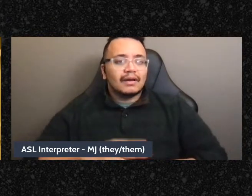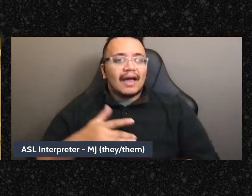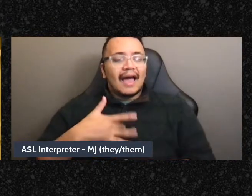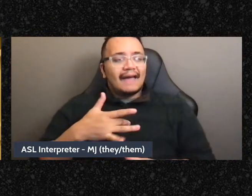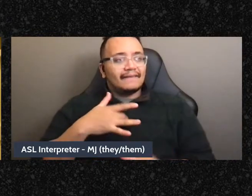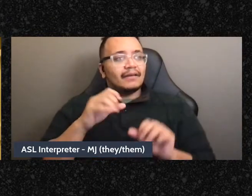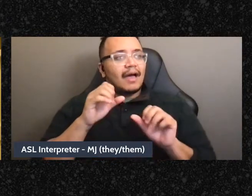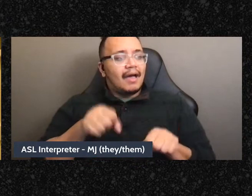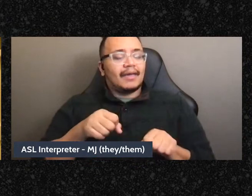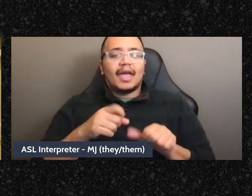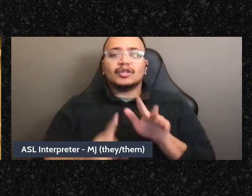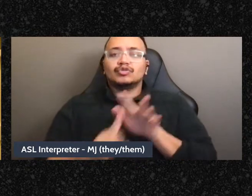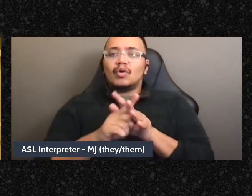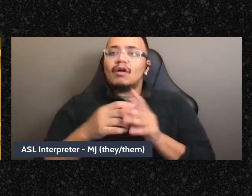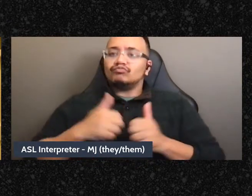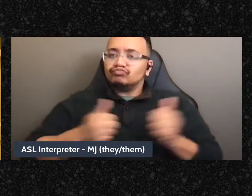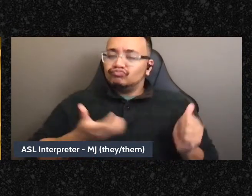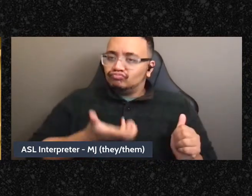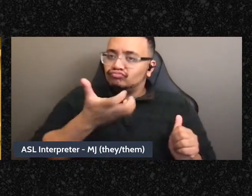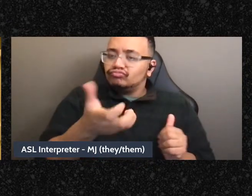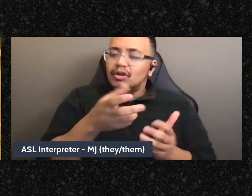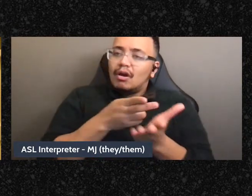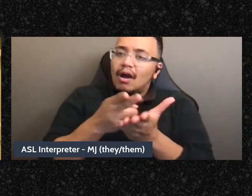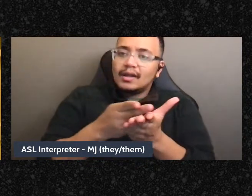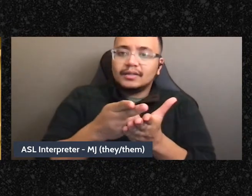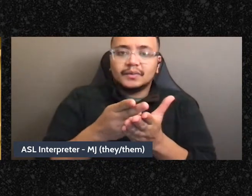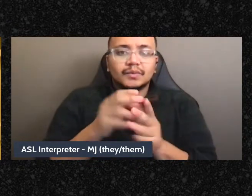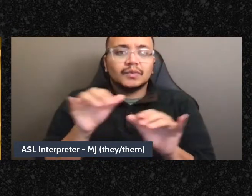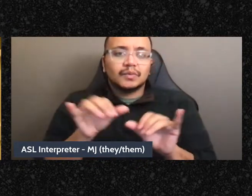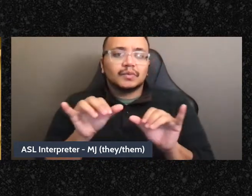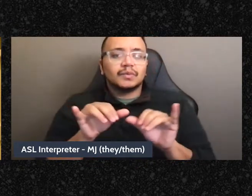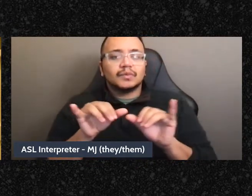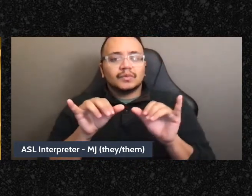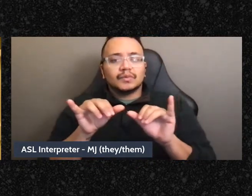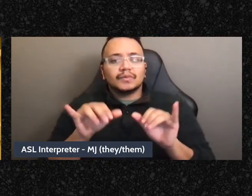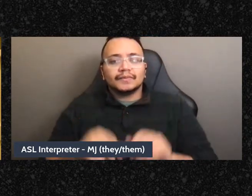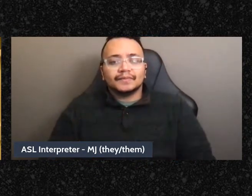like I might show up differently than I would in a space that didn't have those things in place,